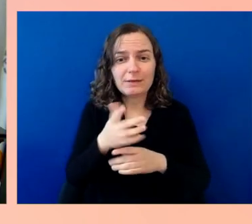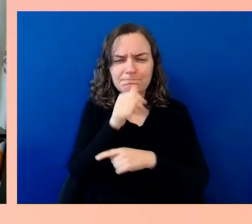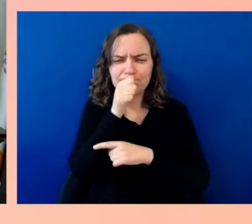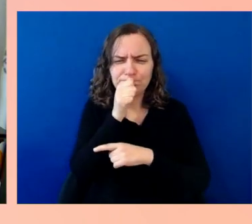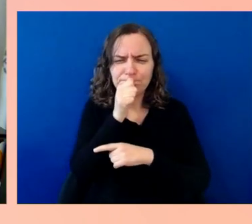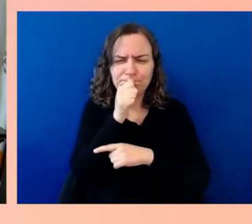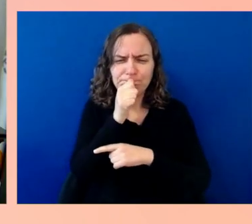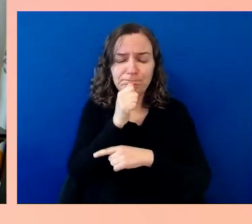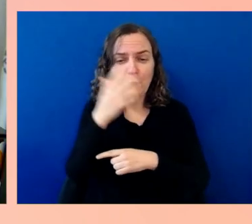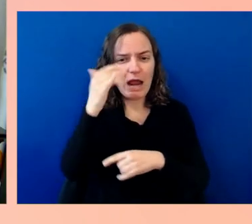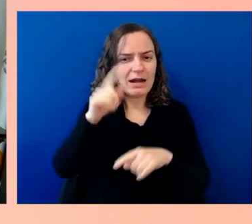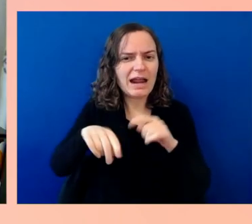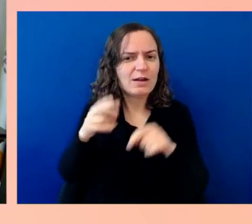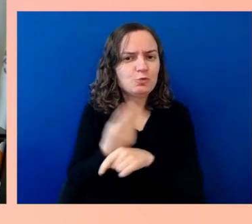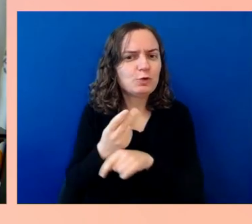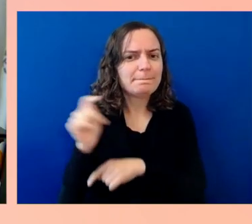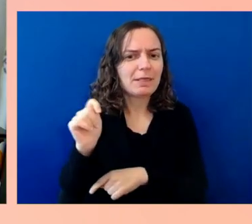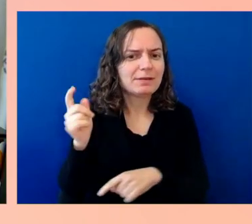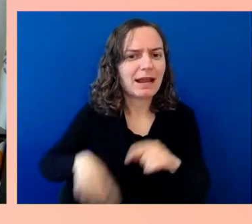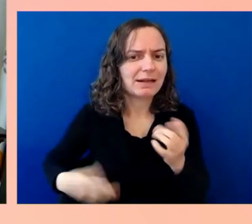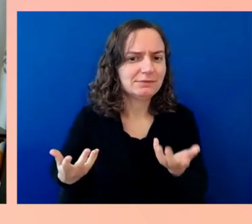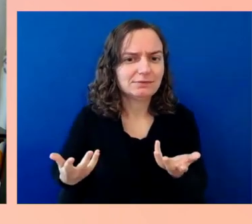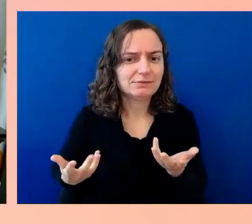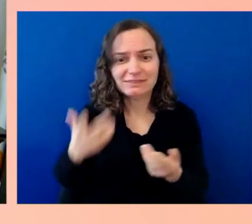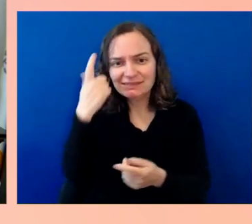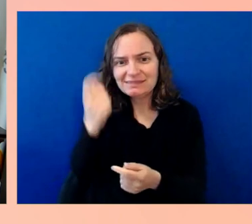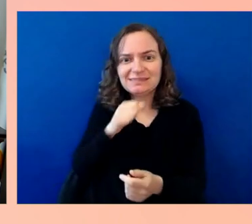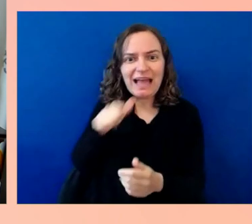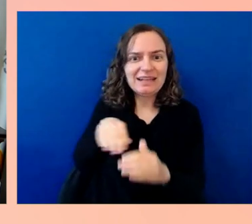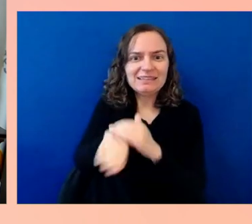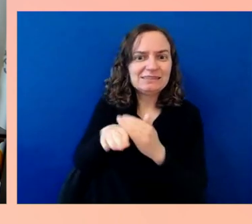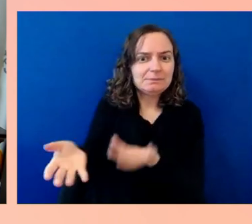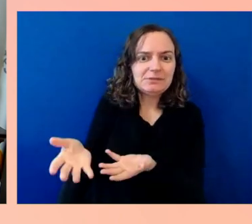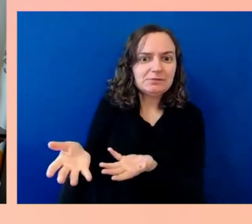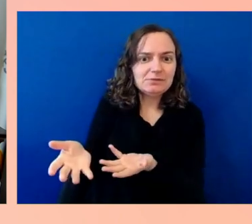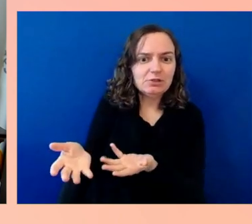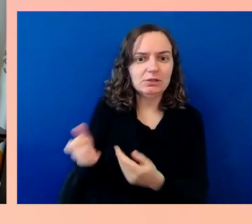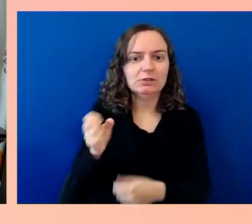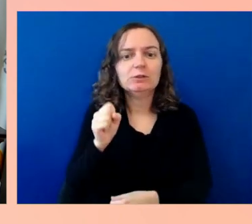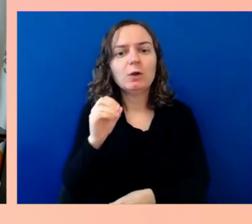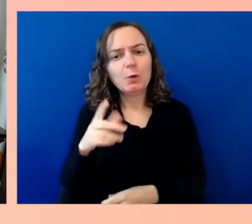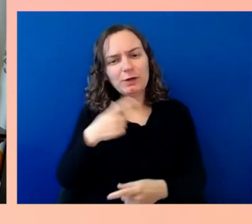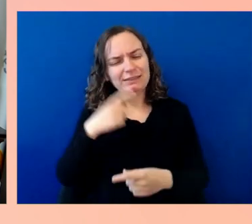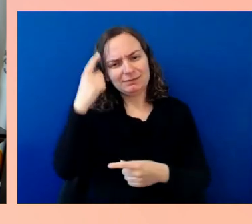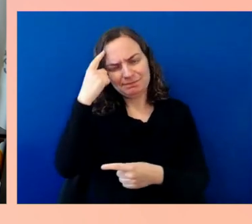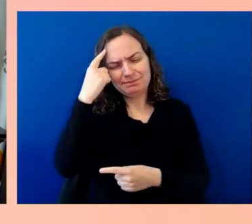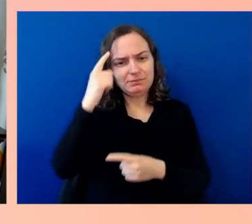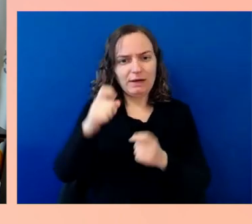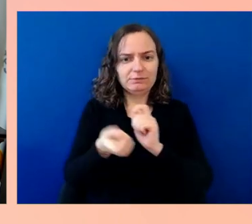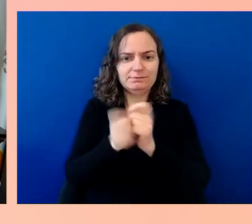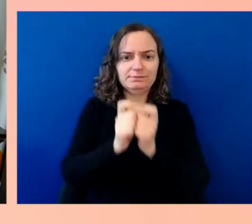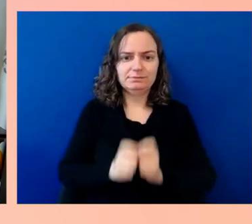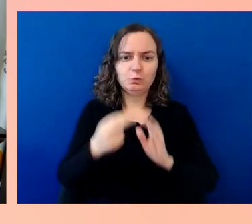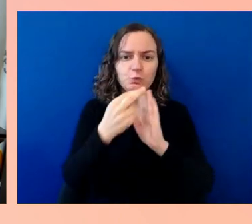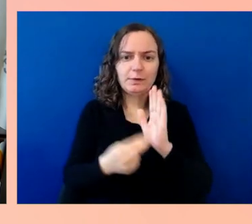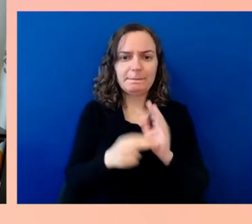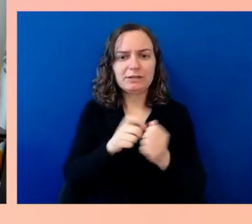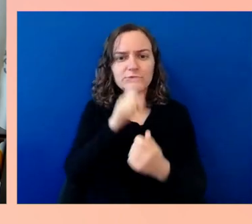ensure safe accommodations for air travelers who are using wheelchairs and advancing a research roadmap to look into the future